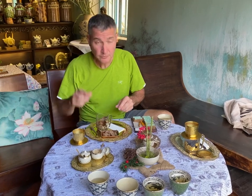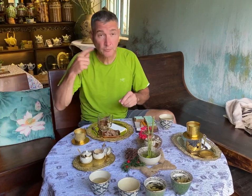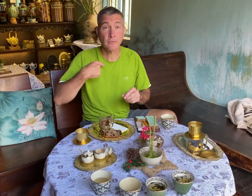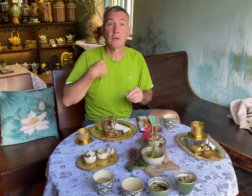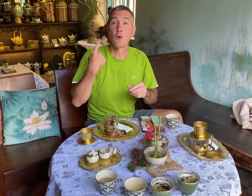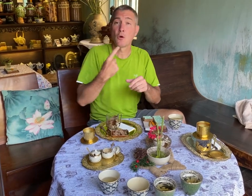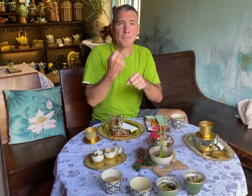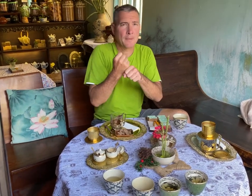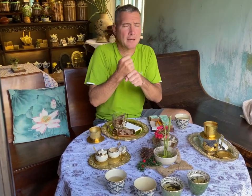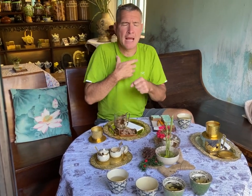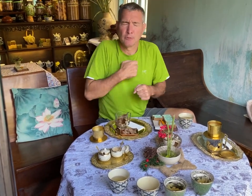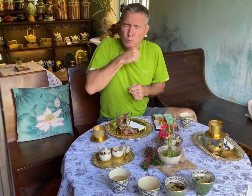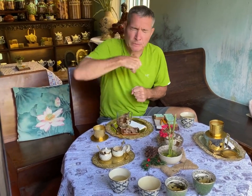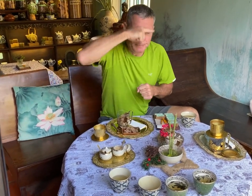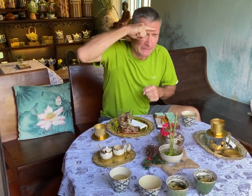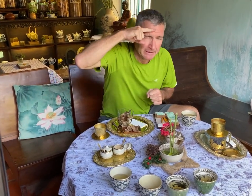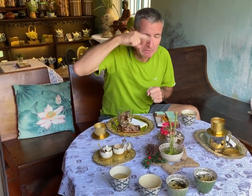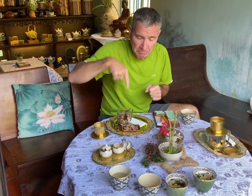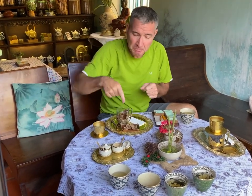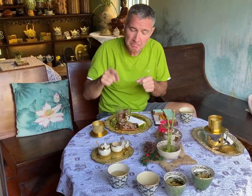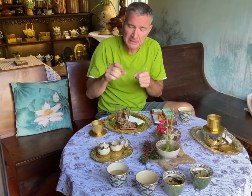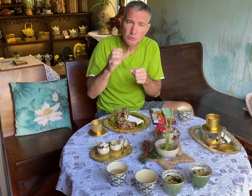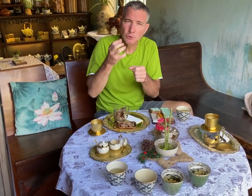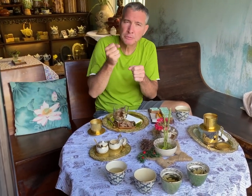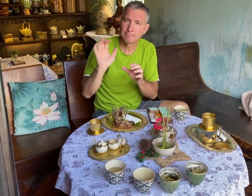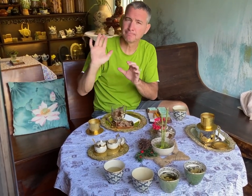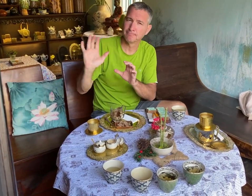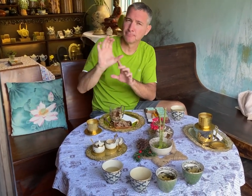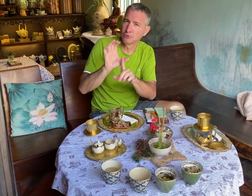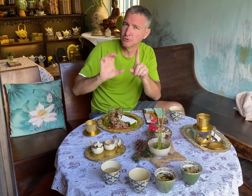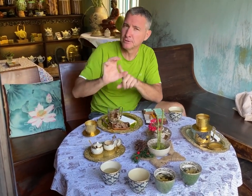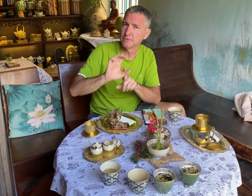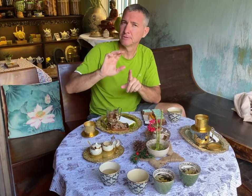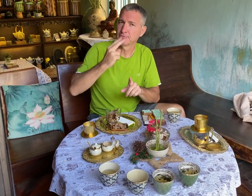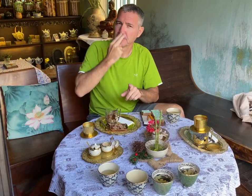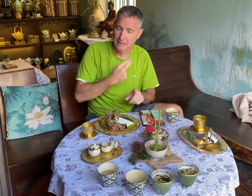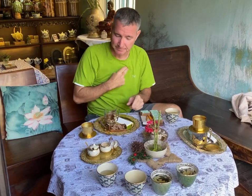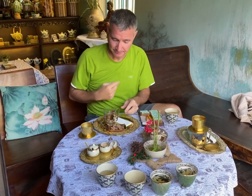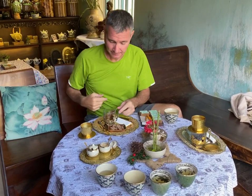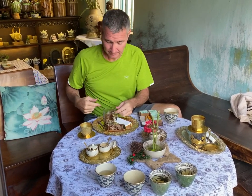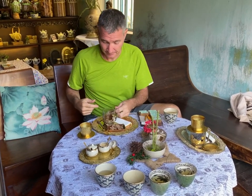I always have black coffee but I do like their Vietnamese coffee with condensed milk.